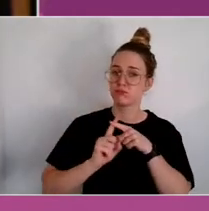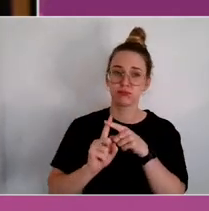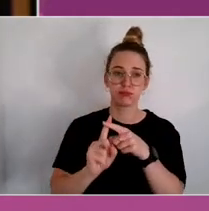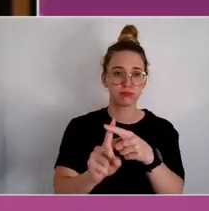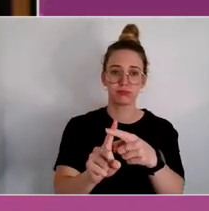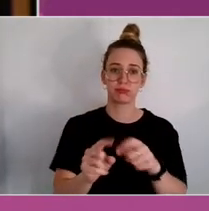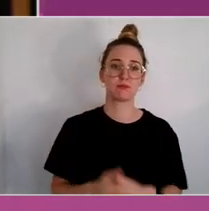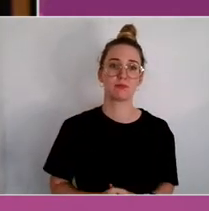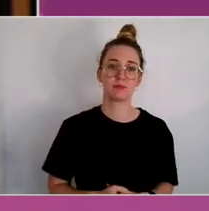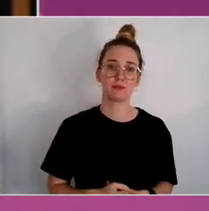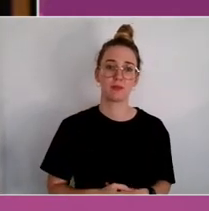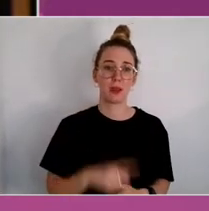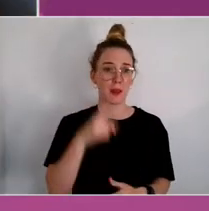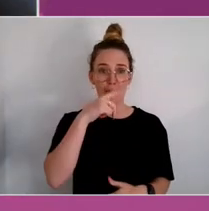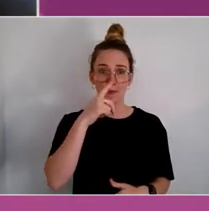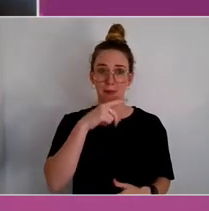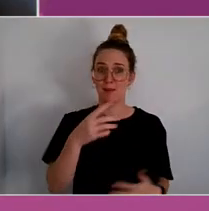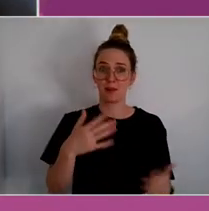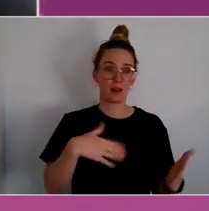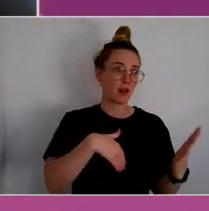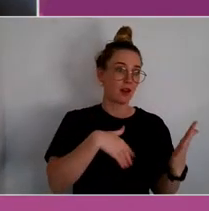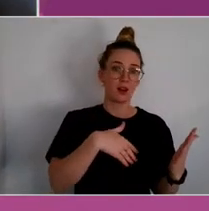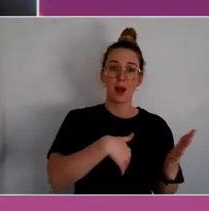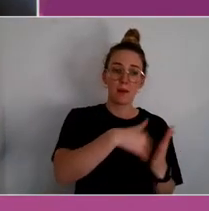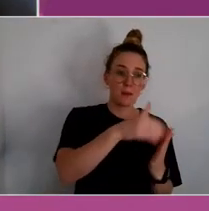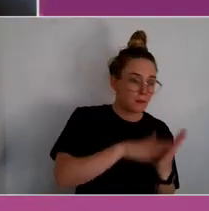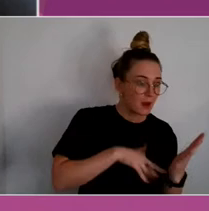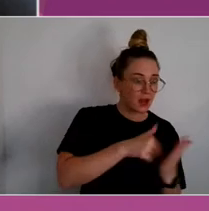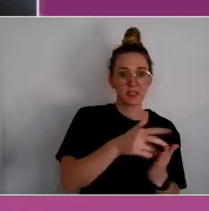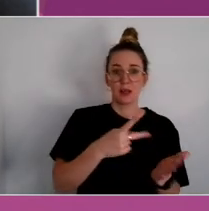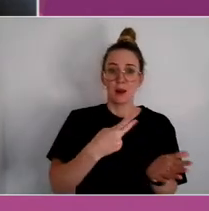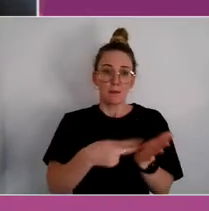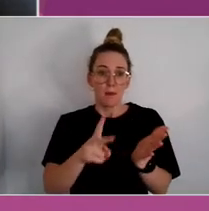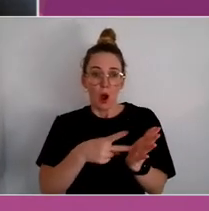People are painting, people are writing poems, people are coming together.